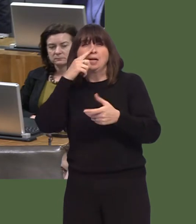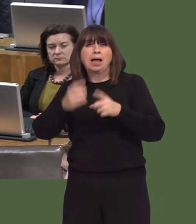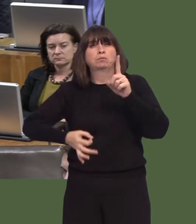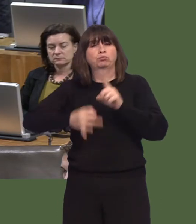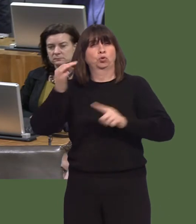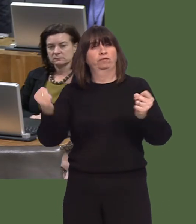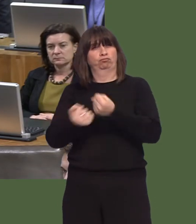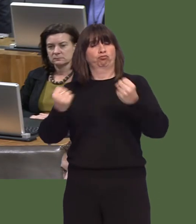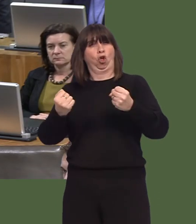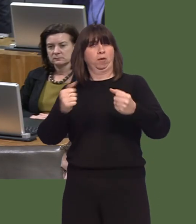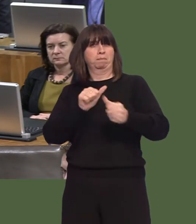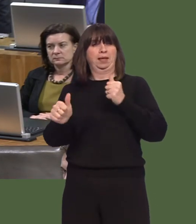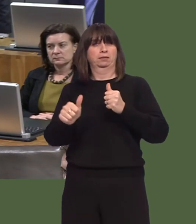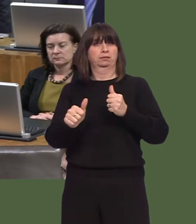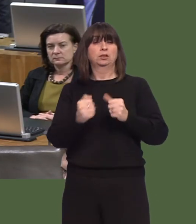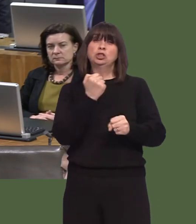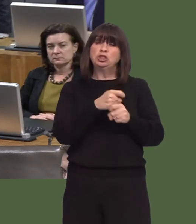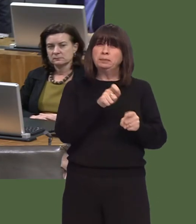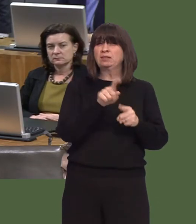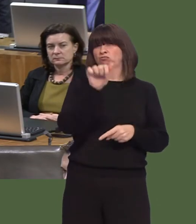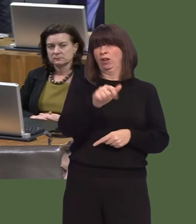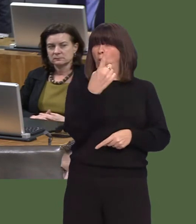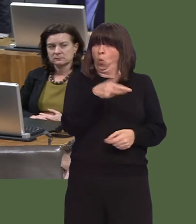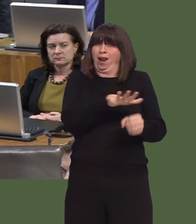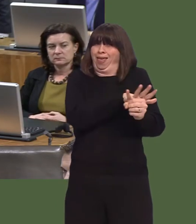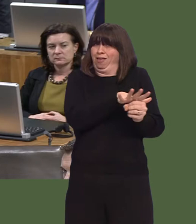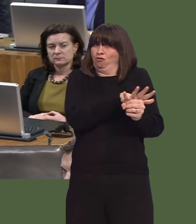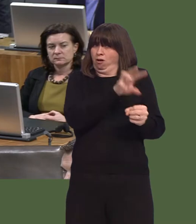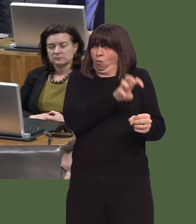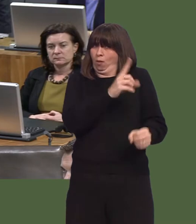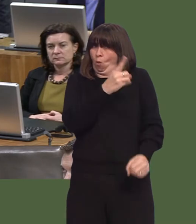In terms of GP cover, it is right to say that, in one part of Wales, there were problems